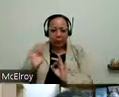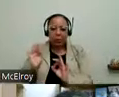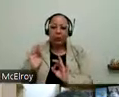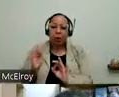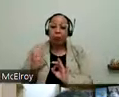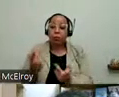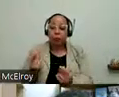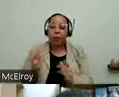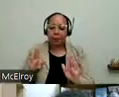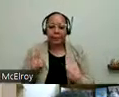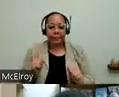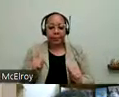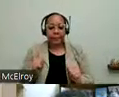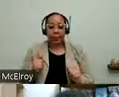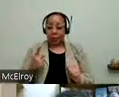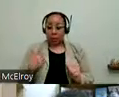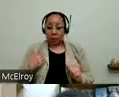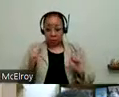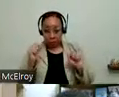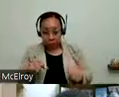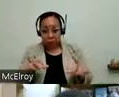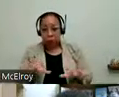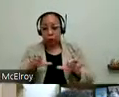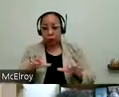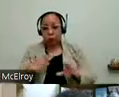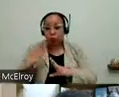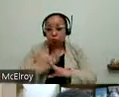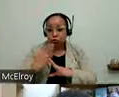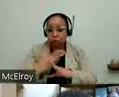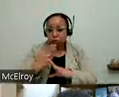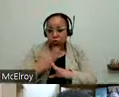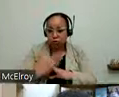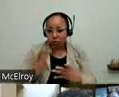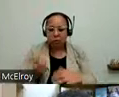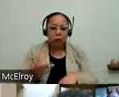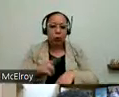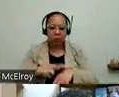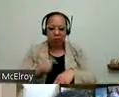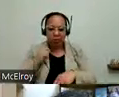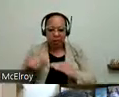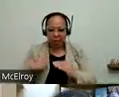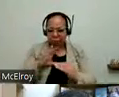So what we did, when we were able to do construction outside, we were -- when